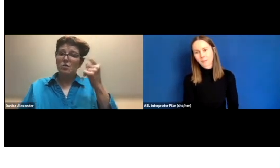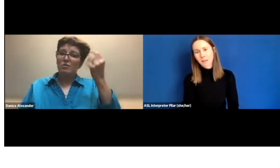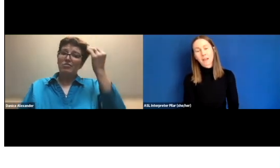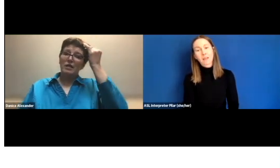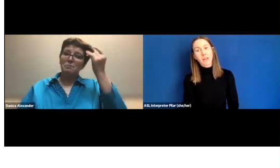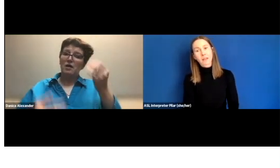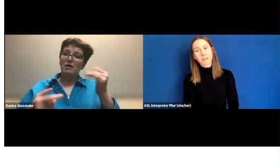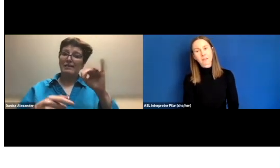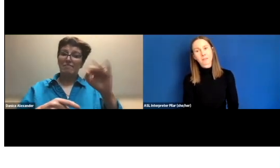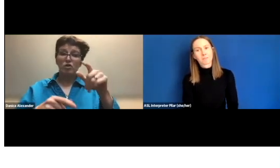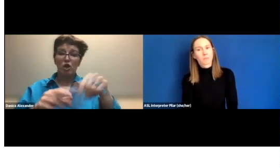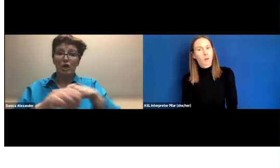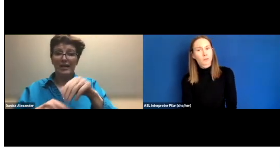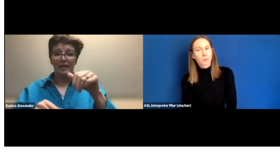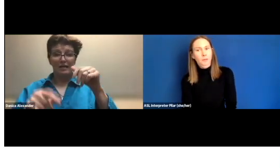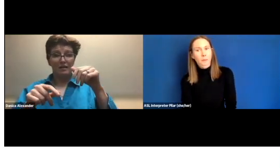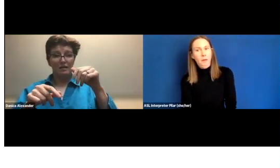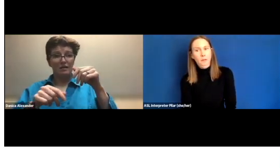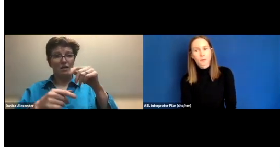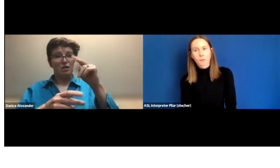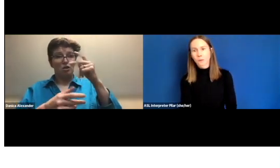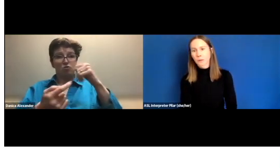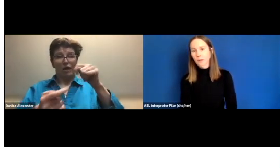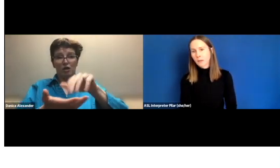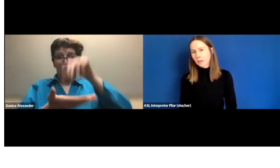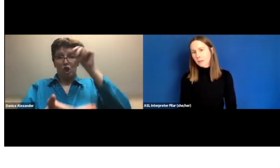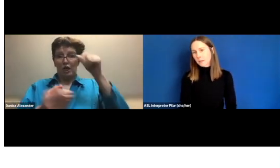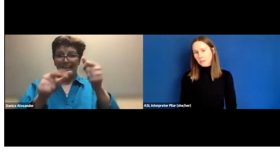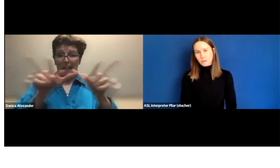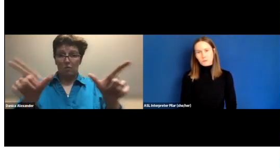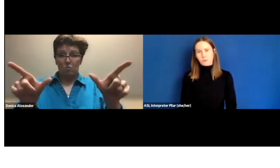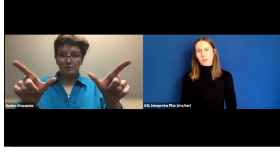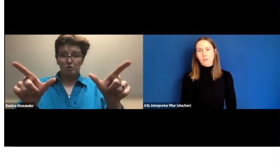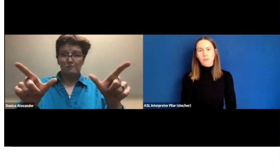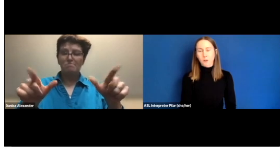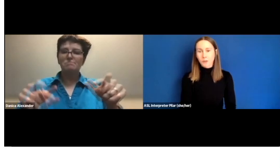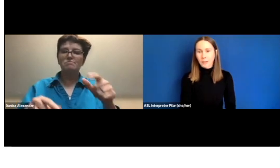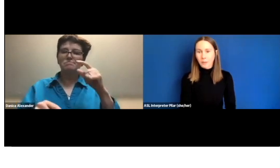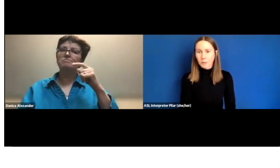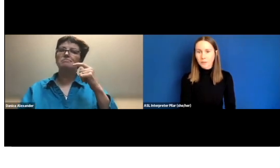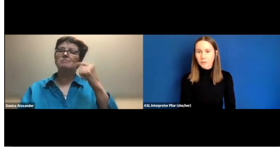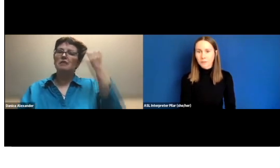And then also think about if you're trying to learn a language,